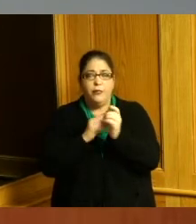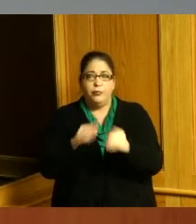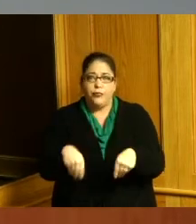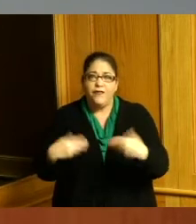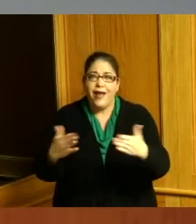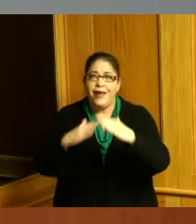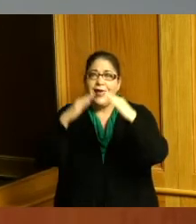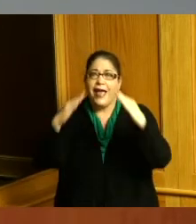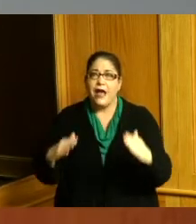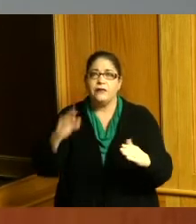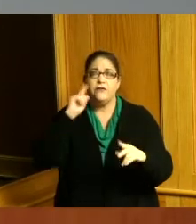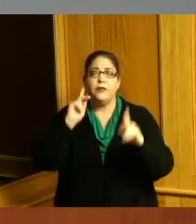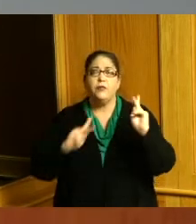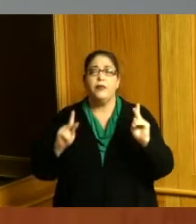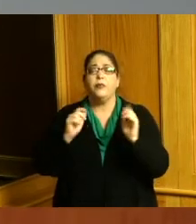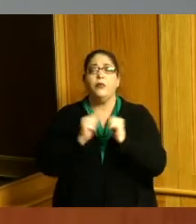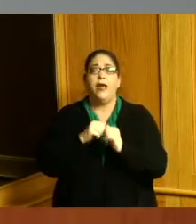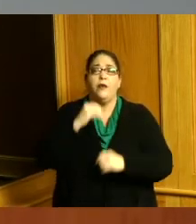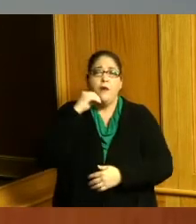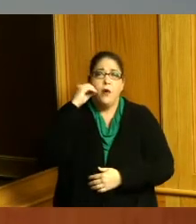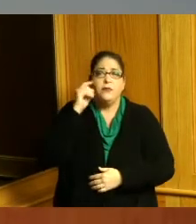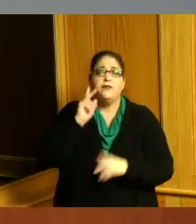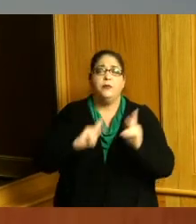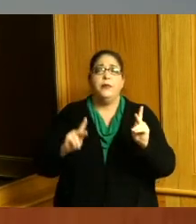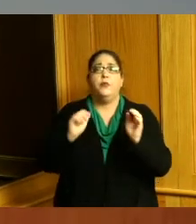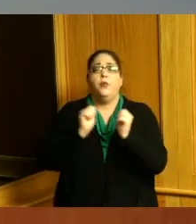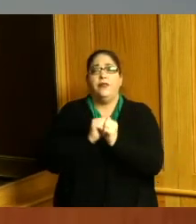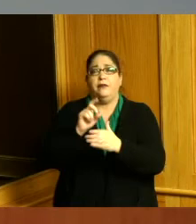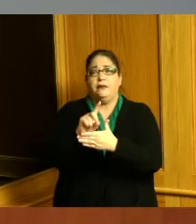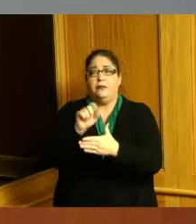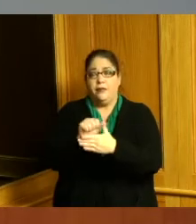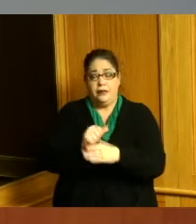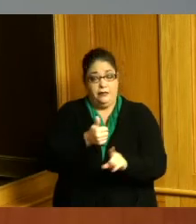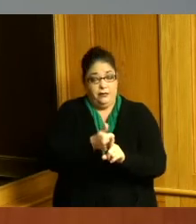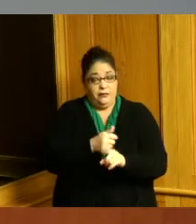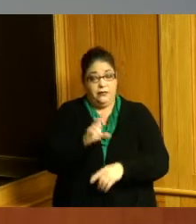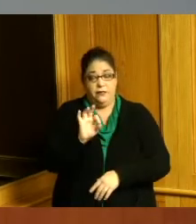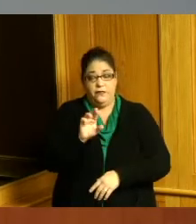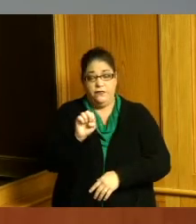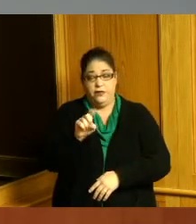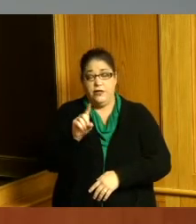disabilities in this community and the freedom home was just one more example of how we're doing